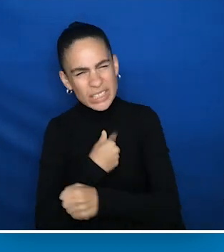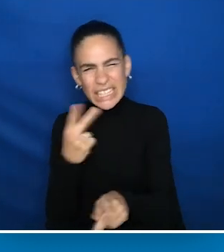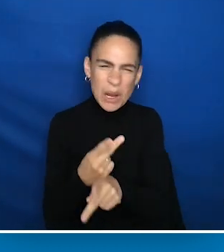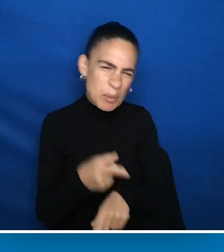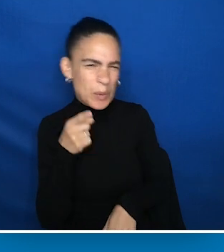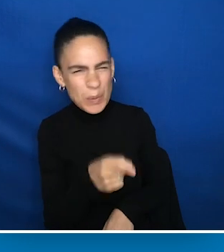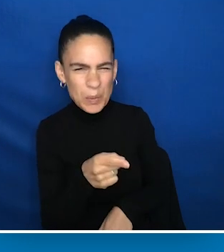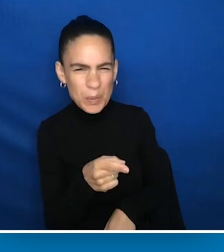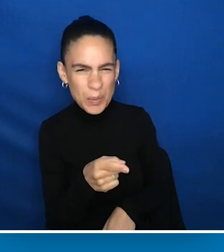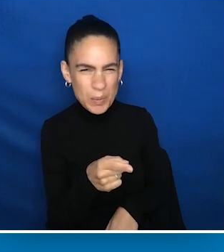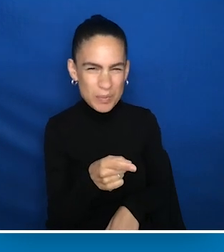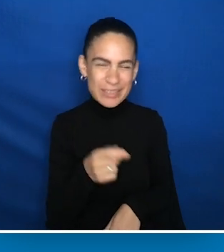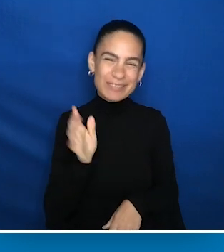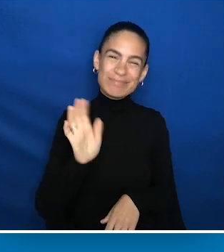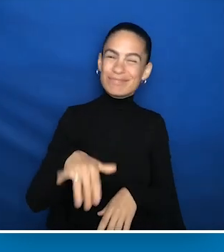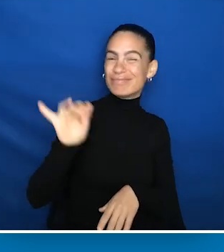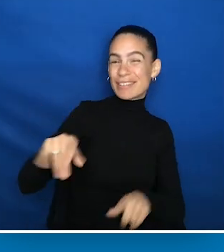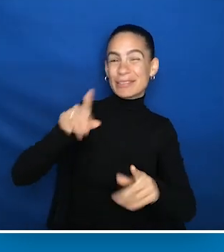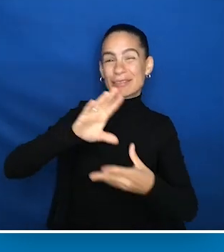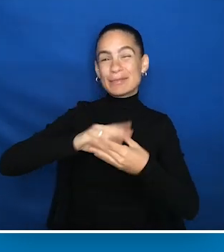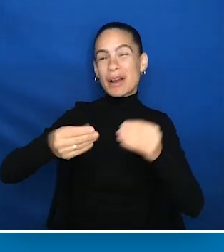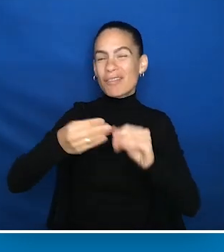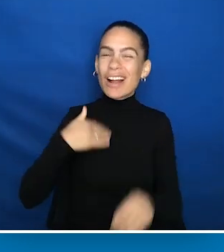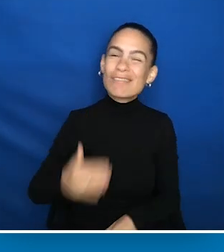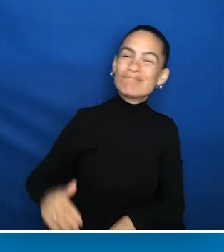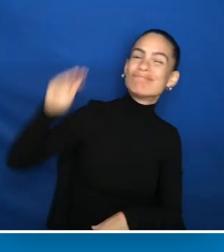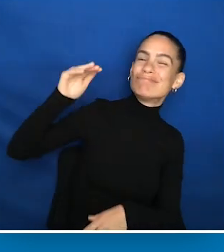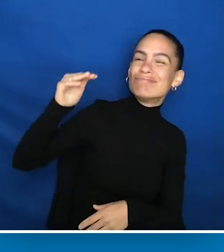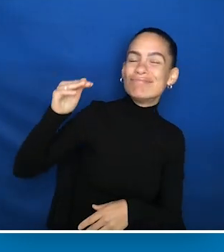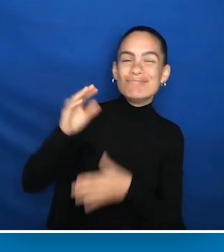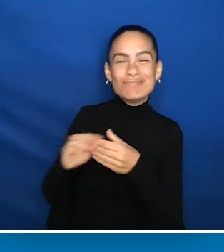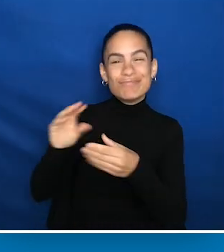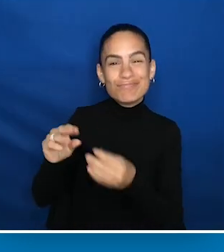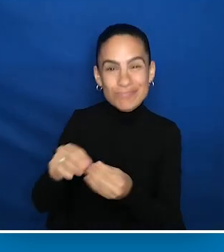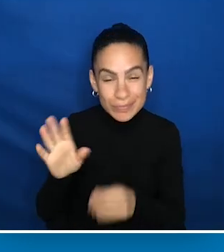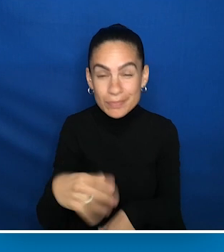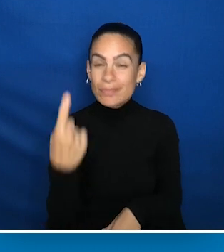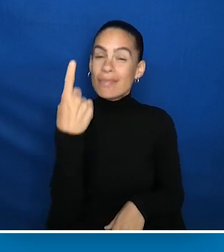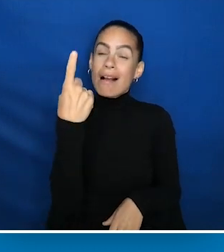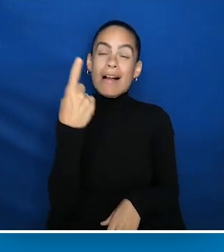So those were the stories I grew up as a kid. And one of my favorite words is belonging. I knew I belonged.